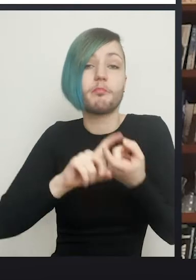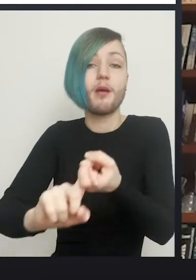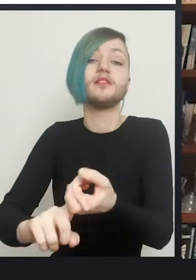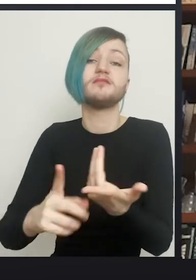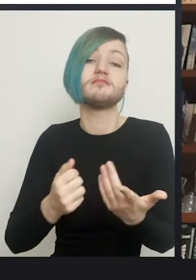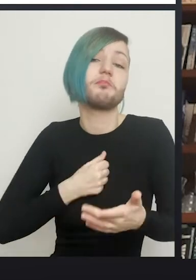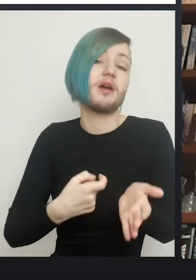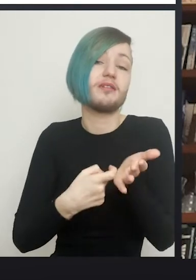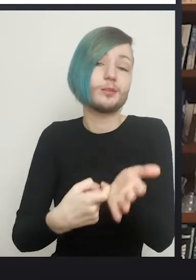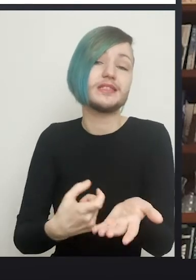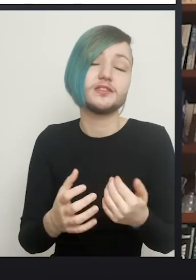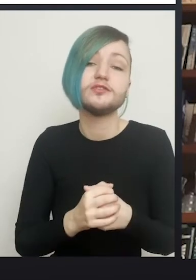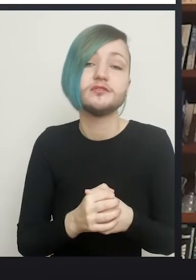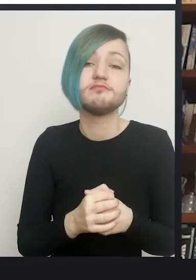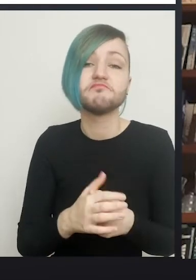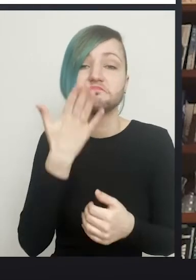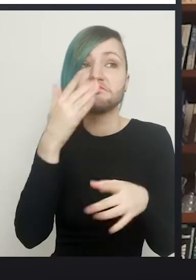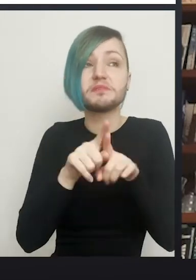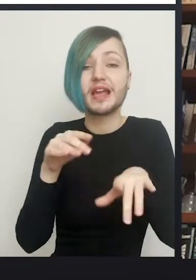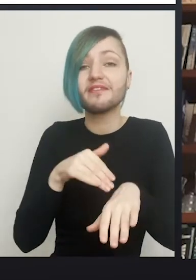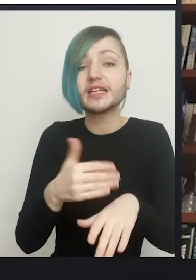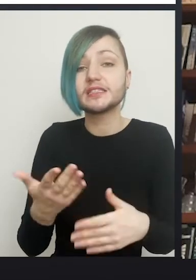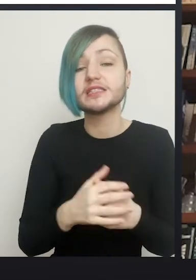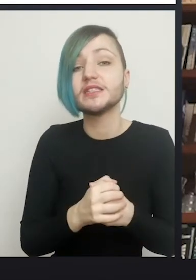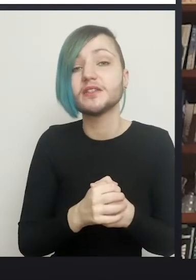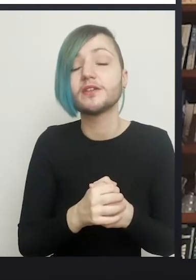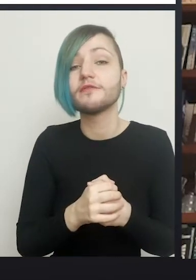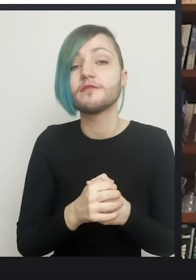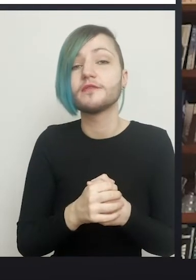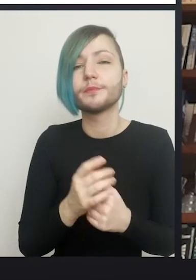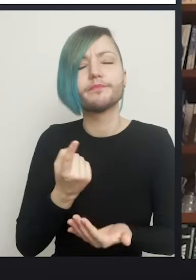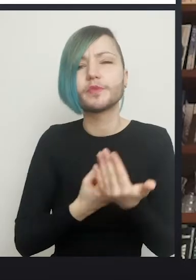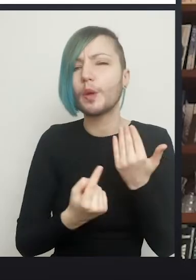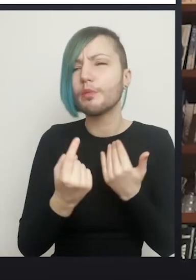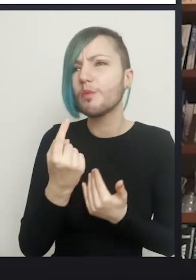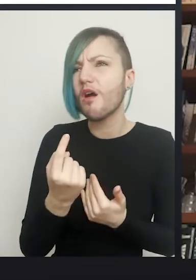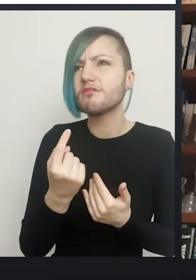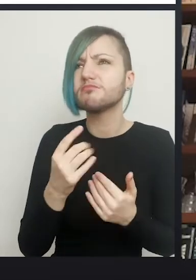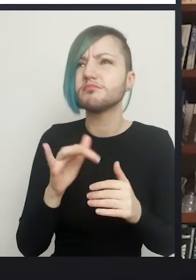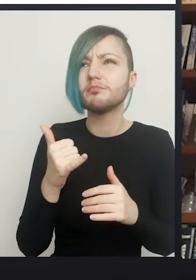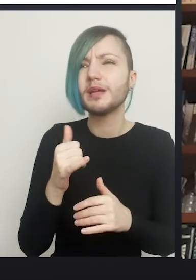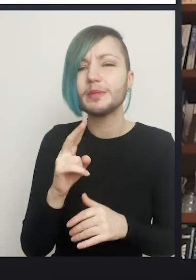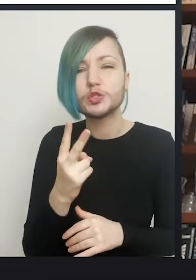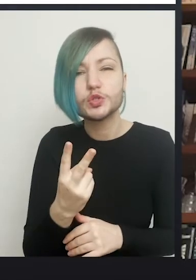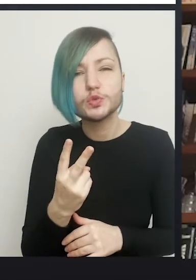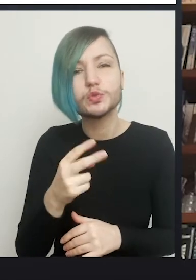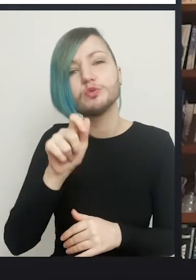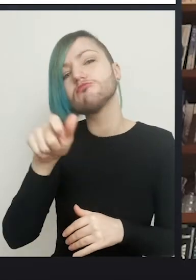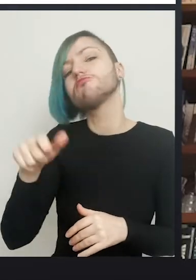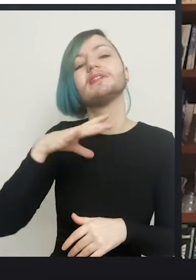it seems to be very effective. I've only ever had 1 or 2 of them to have ever required a second go